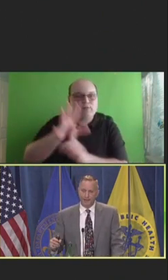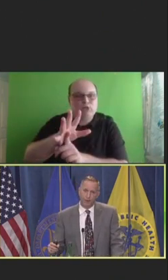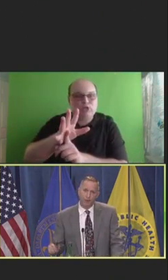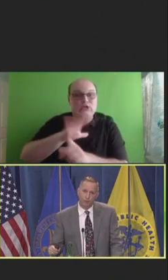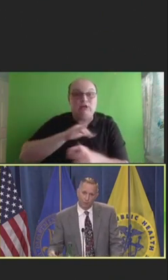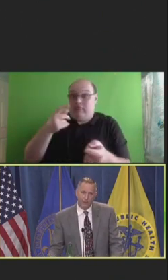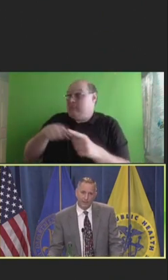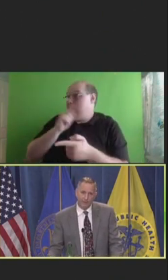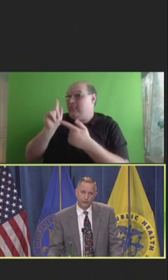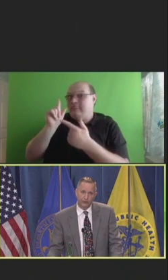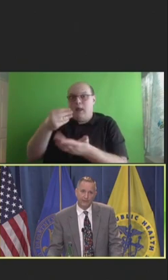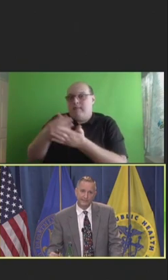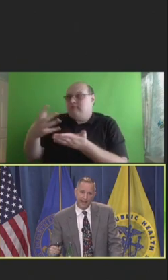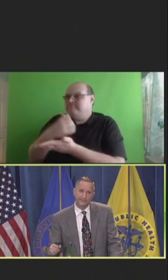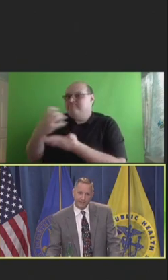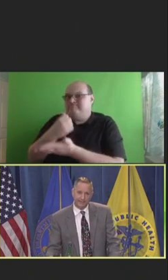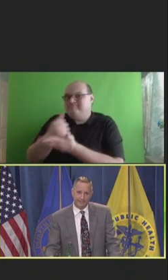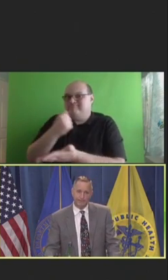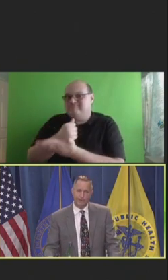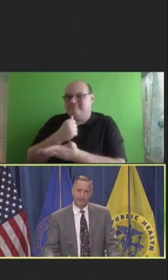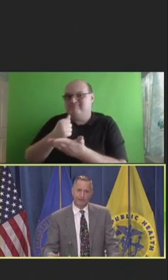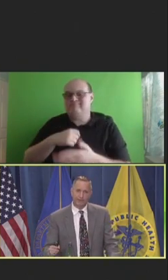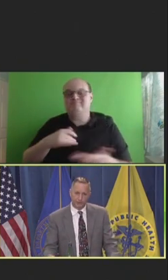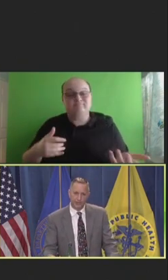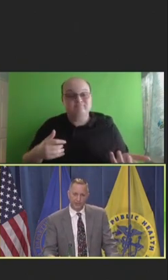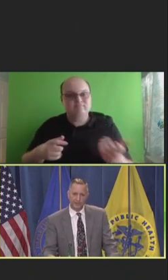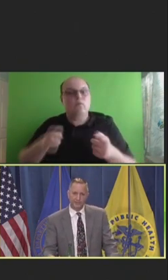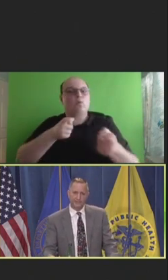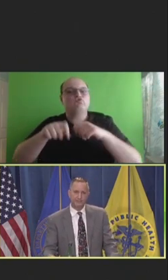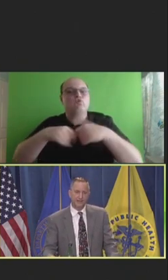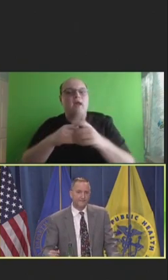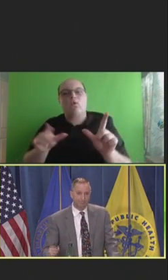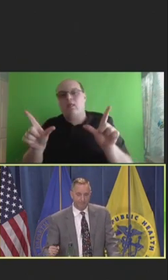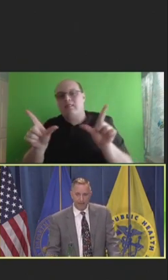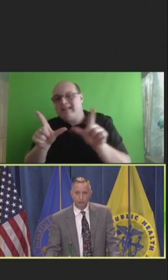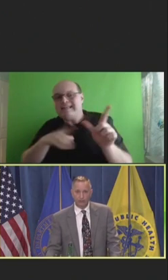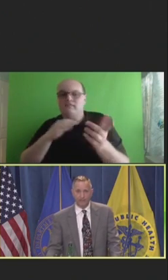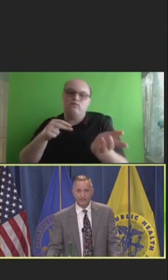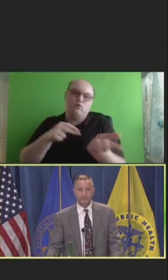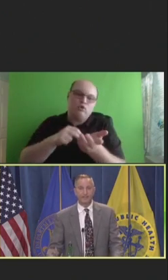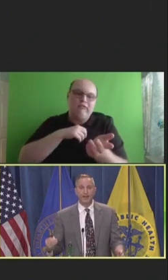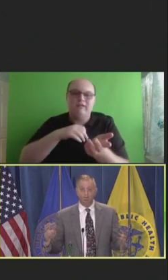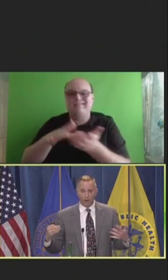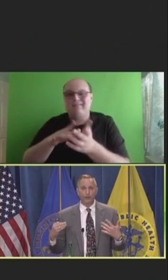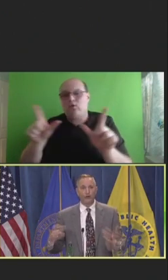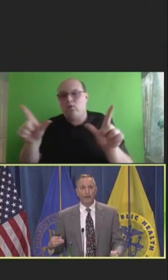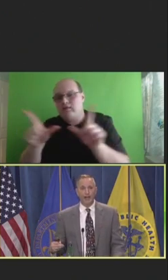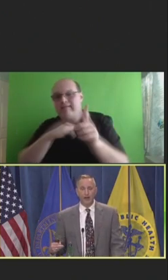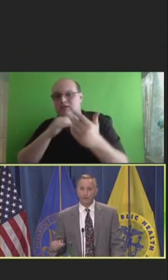Now, one way to control that is to have licensing boards of nursing licenses and medical licenses to hold their own accountable.